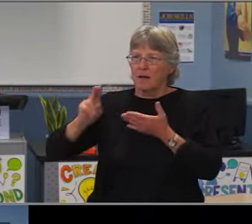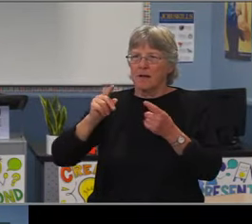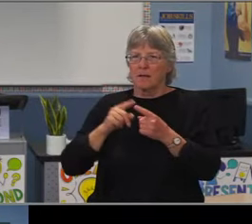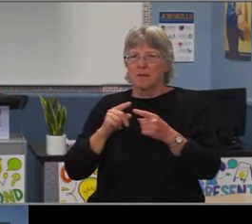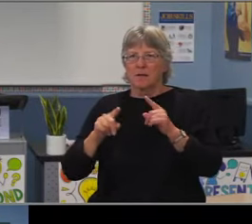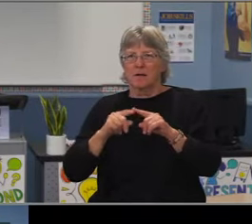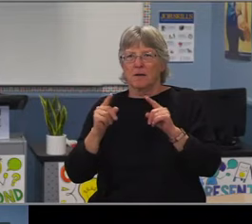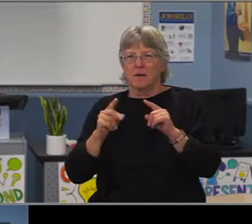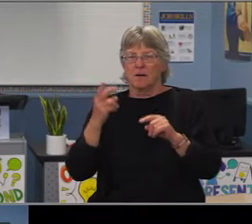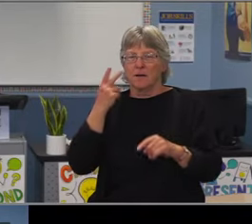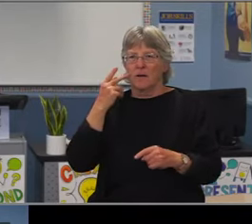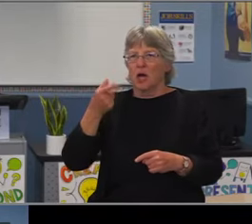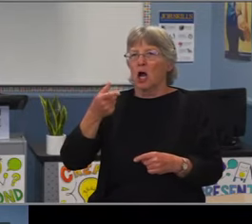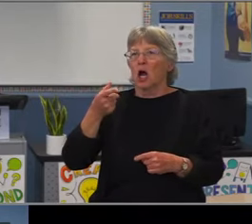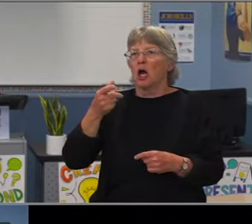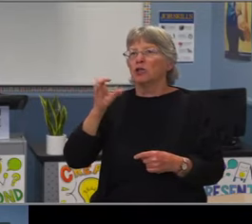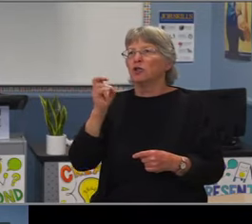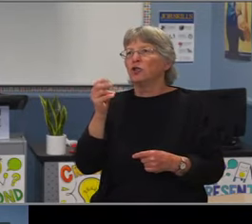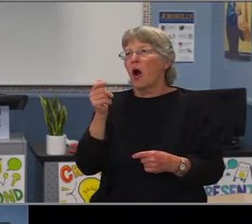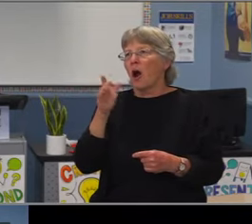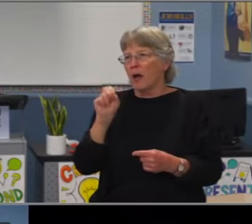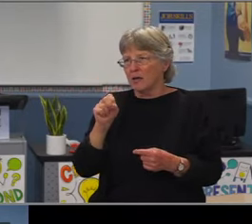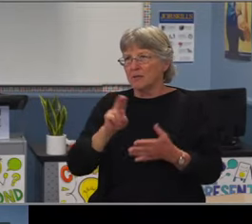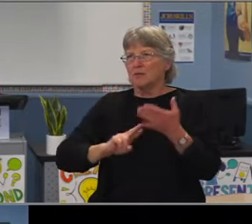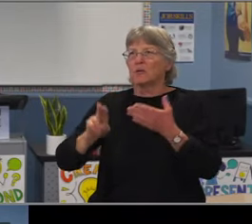just hundreds of volunteers in the last two weeks,